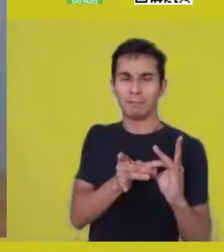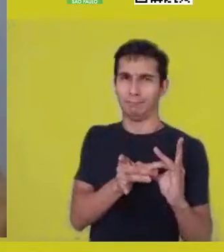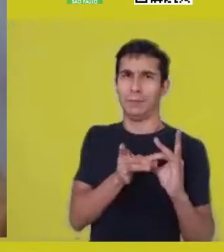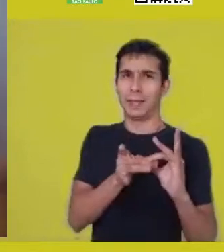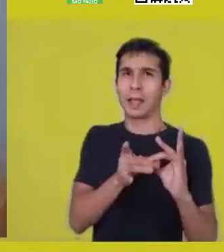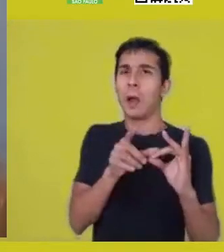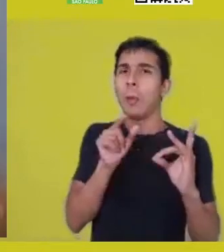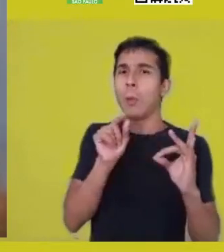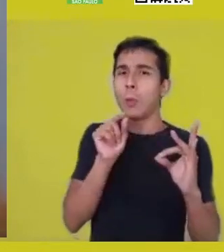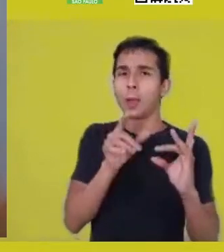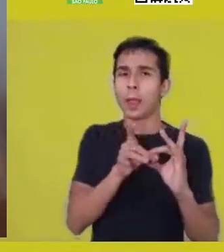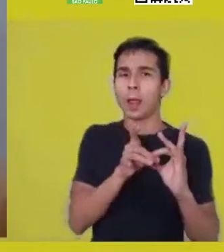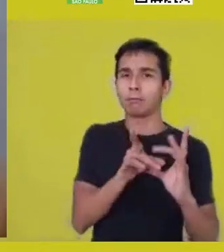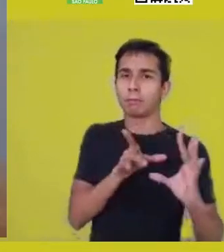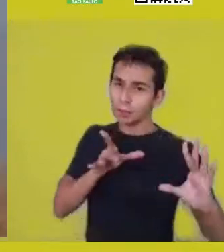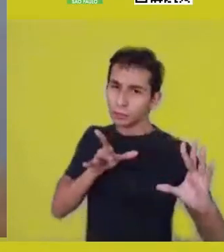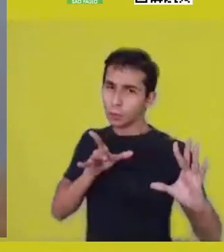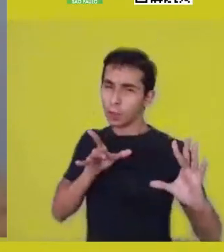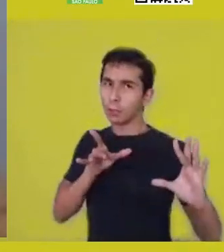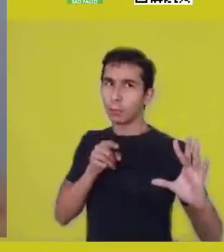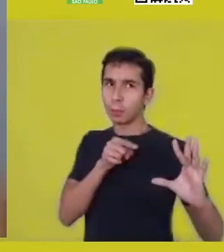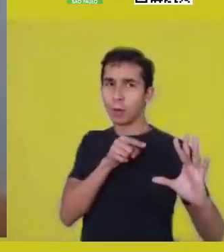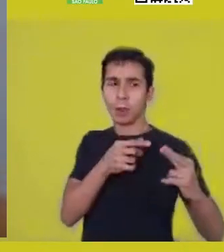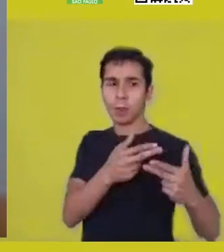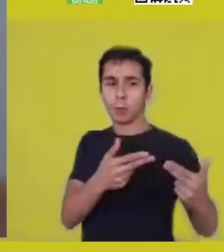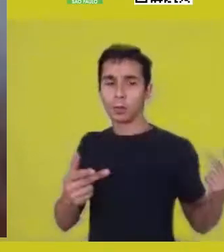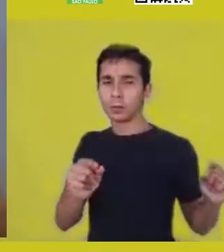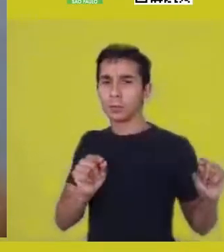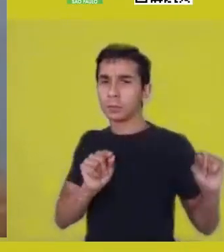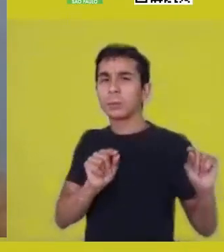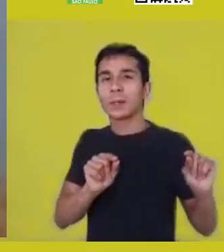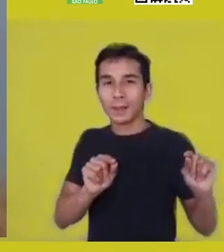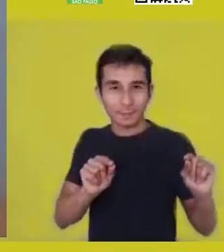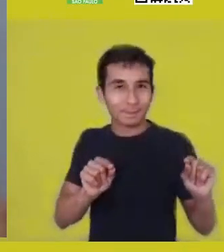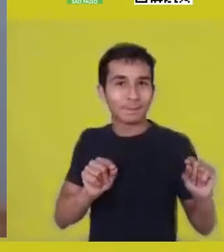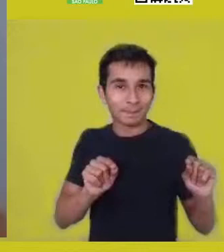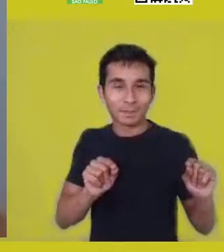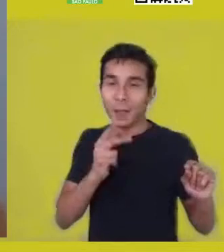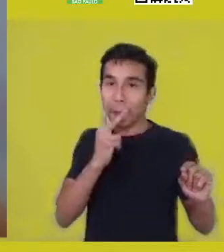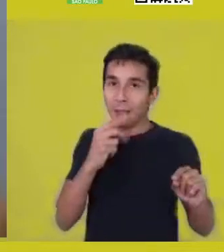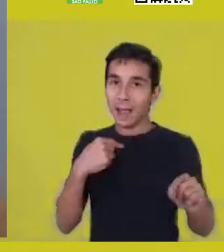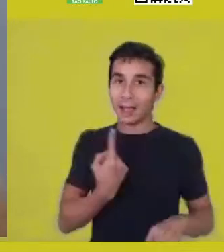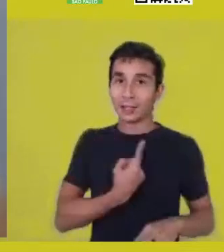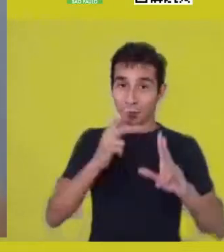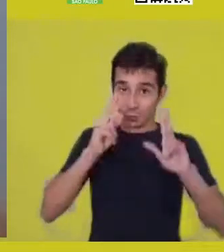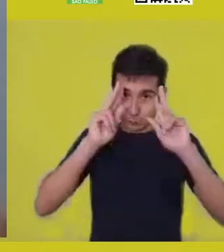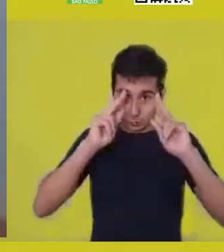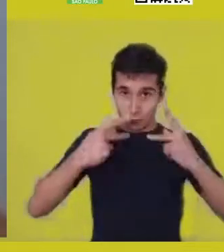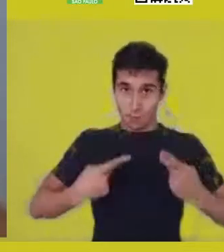and then, through a series of rites, a certain liturgy, several dogmas,